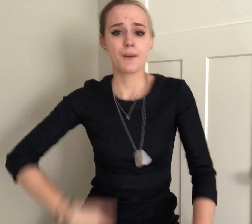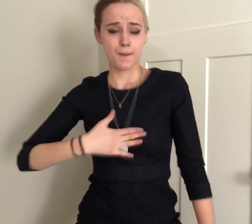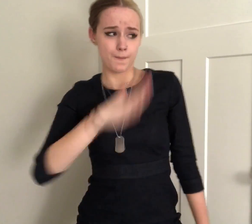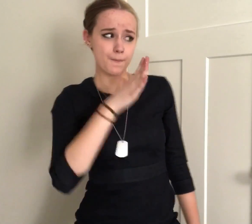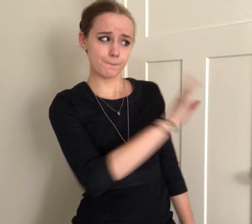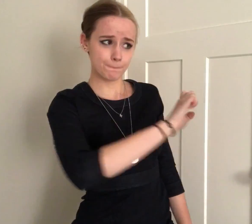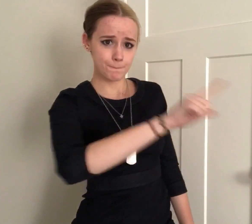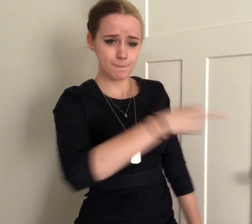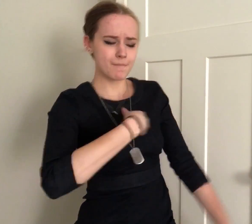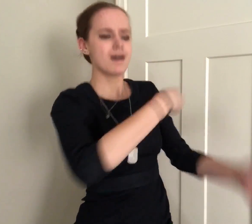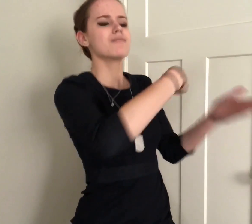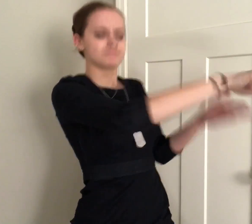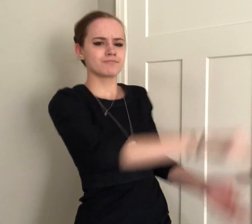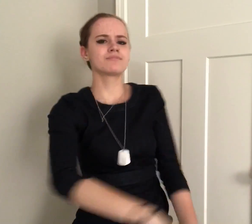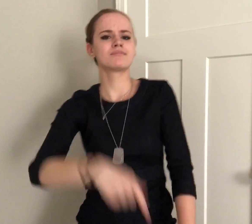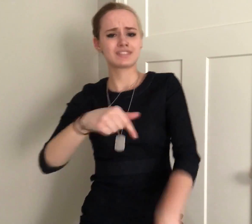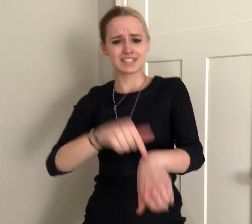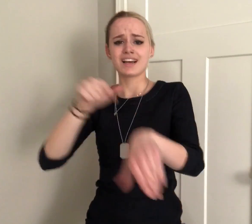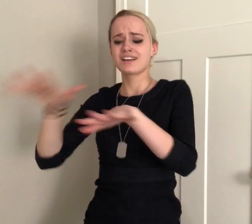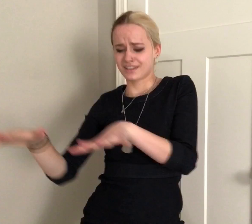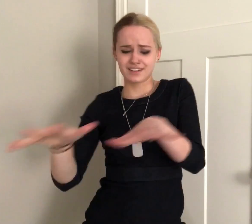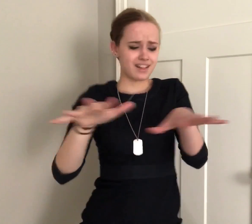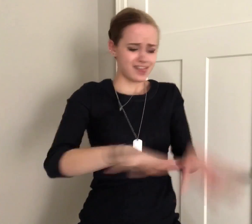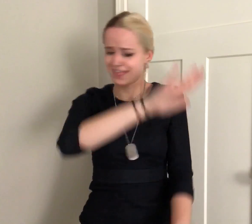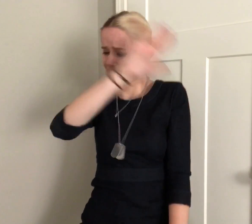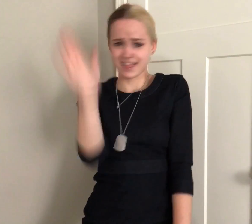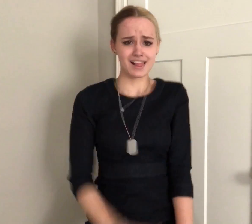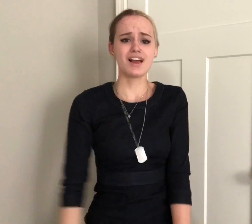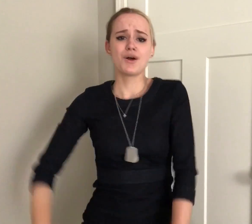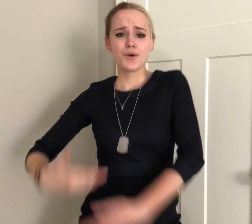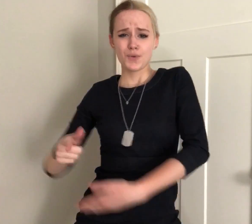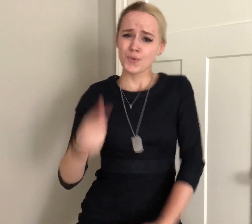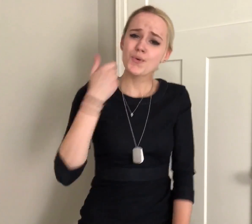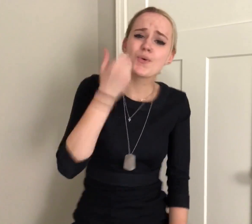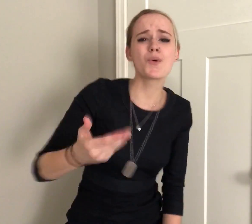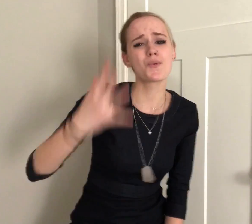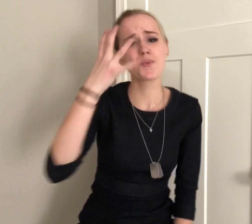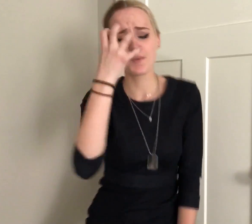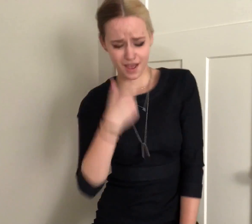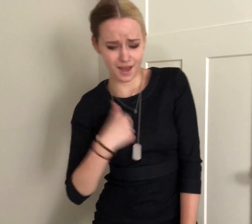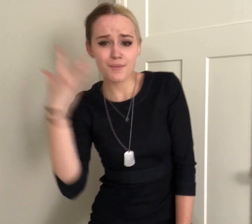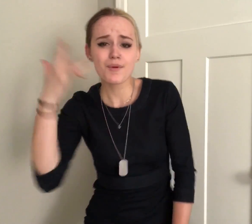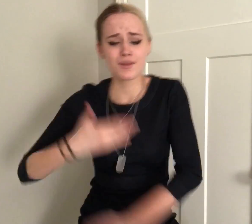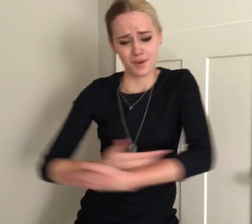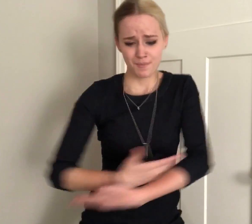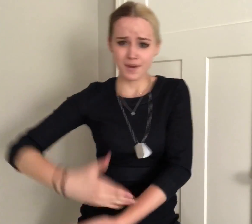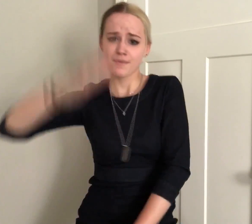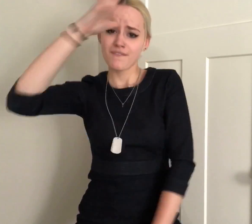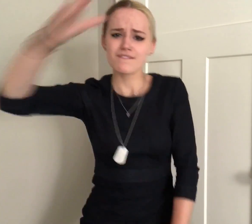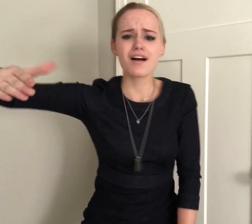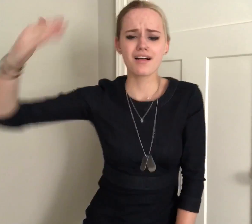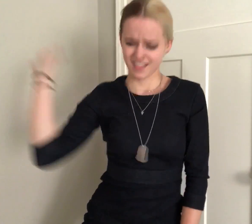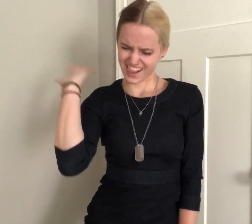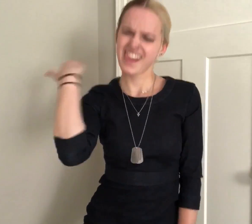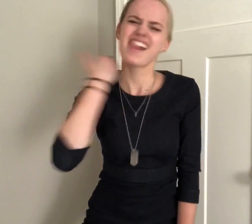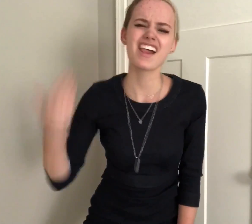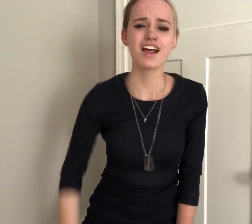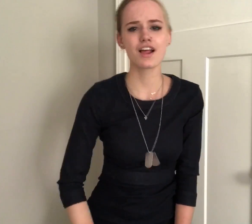And I pay my mama bills I ain't got no time to chill Think these hoes be mad at me Their baby father run a bill